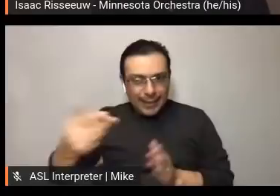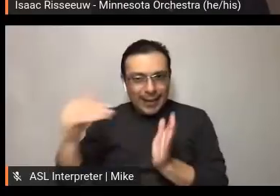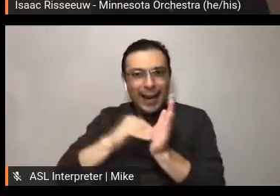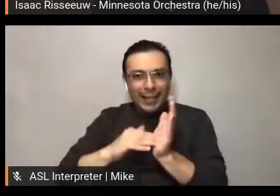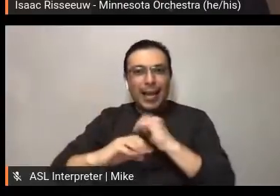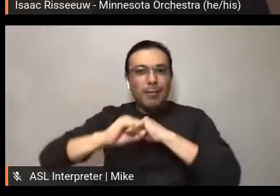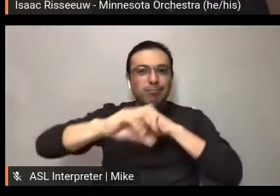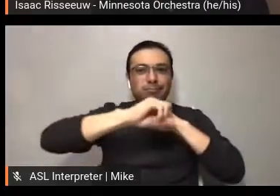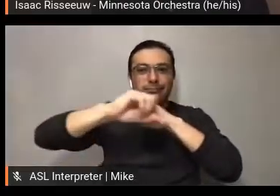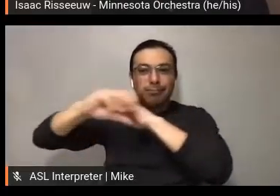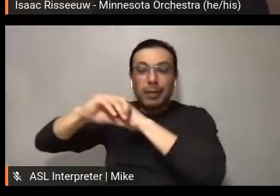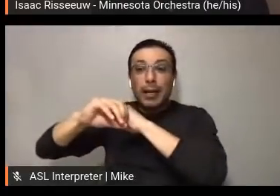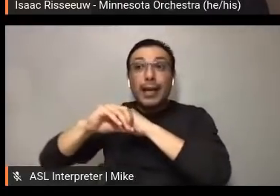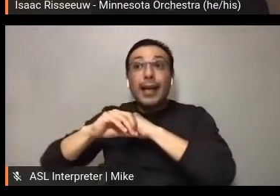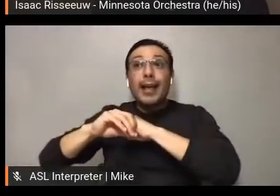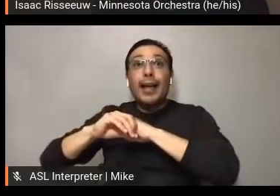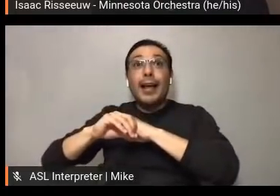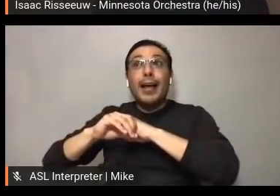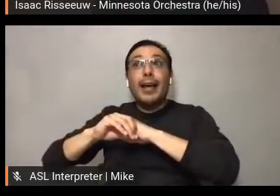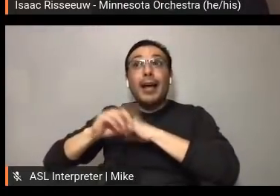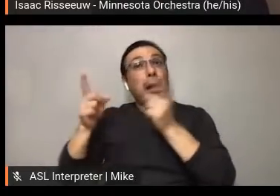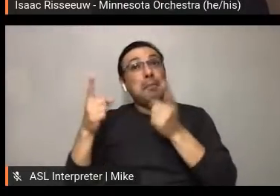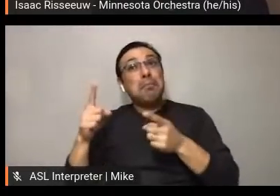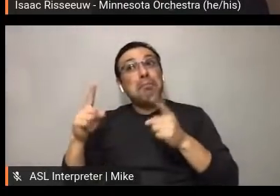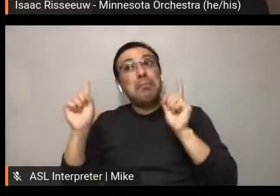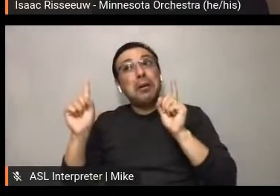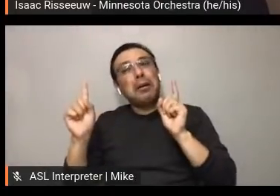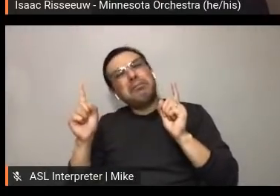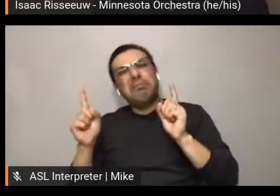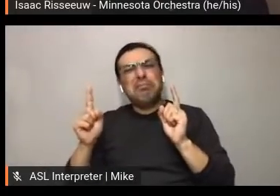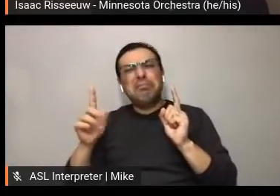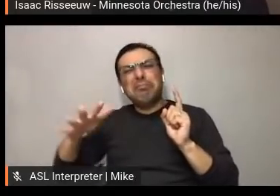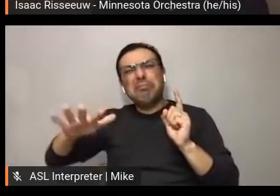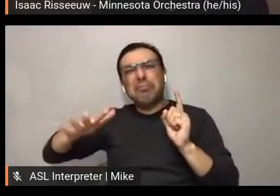performed as well. But we're taking a look at that, continuing to monitor